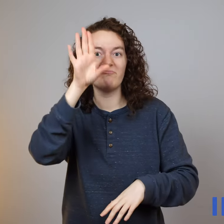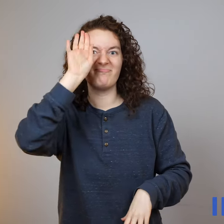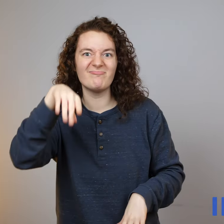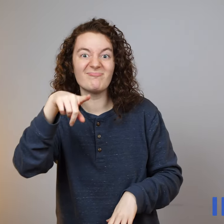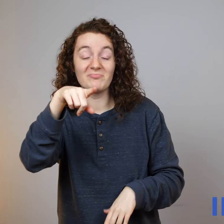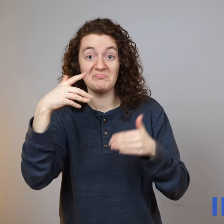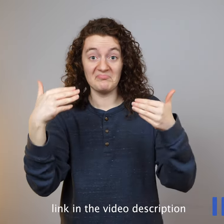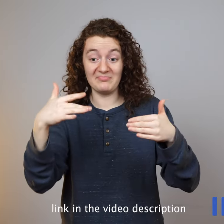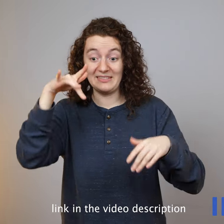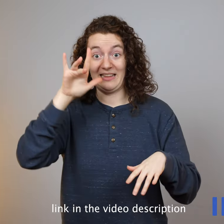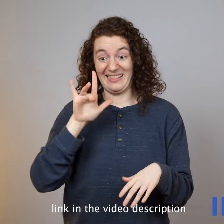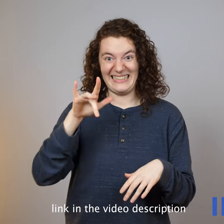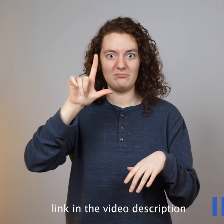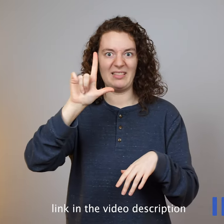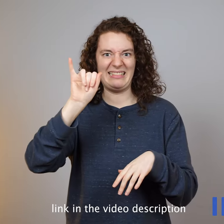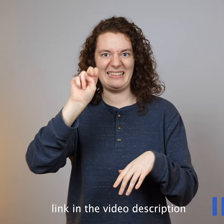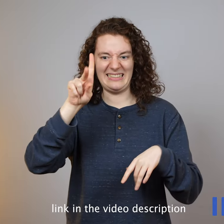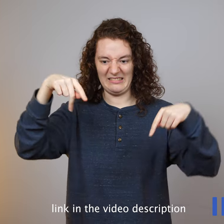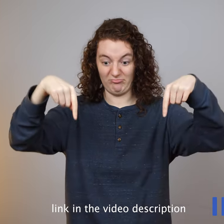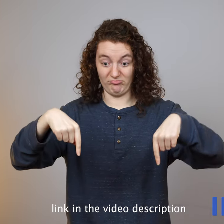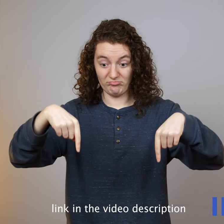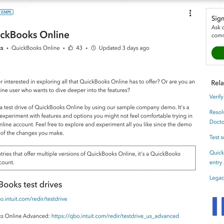Did you know that you could just click this link in the video description below.